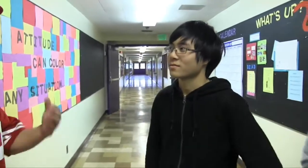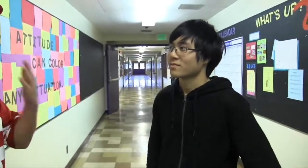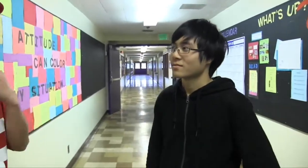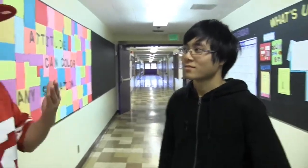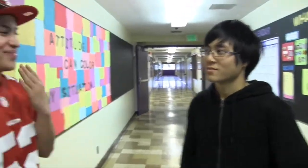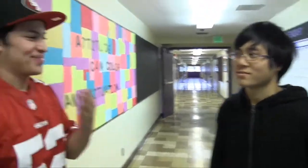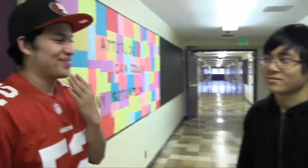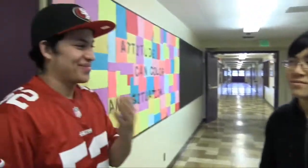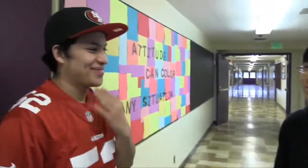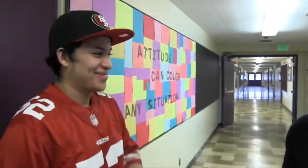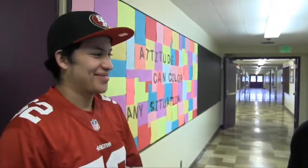Thanks.